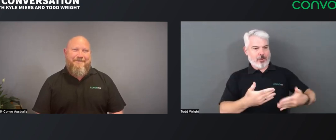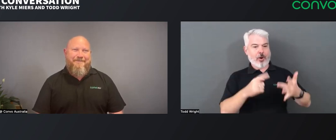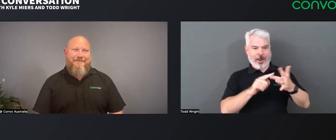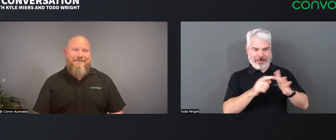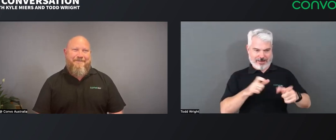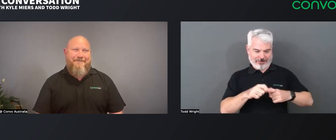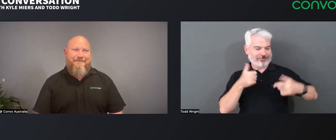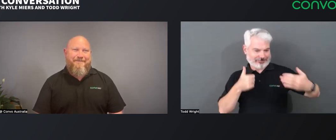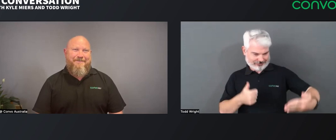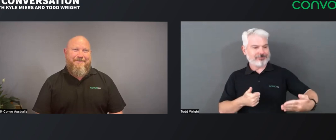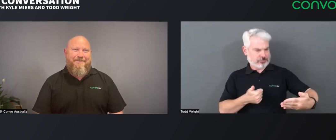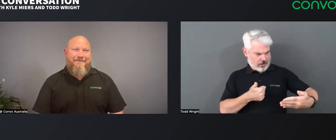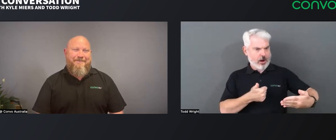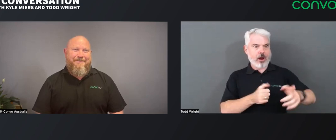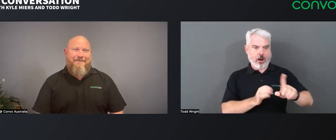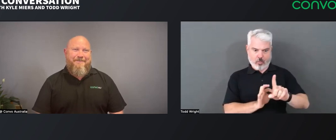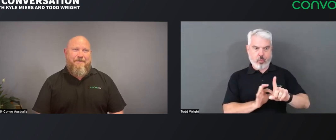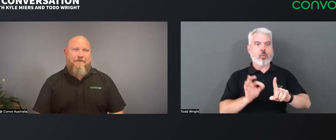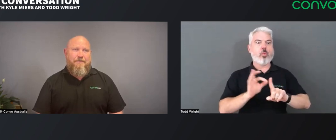what we've tried is putting the iPad there